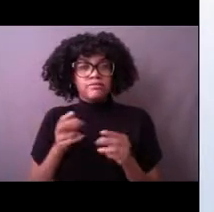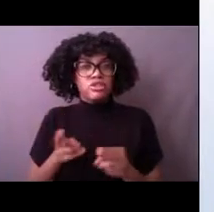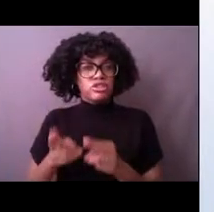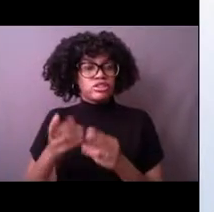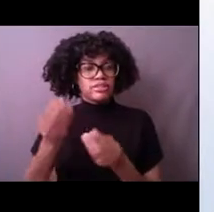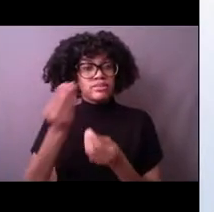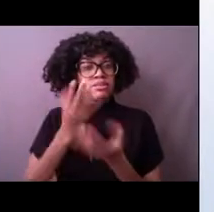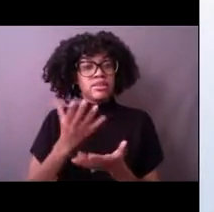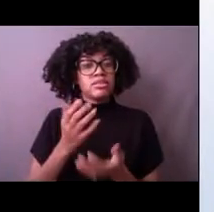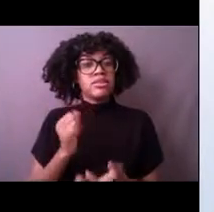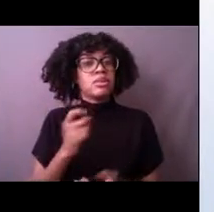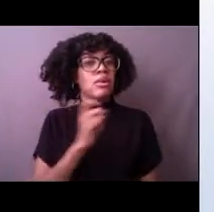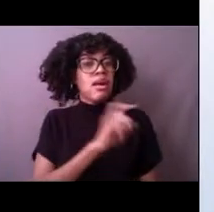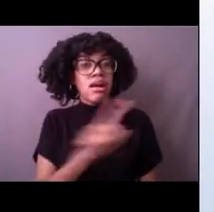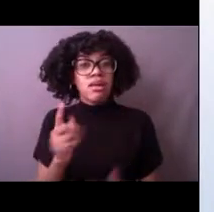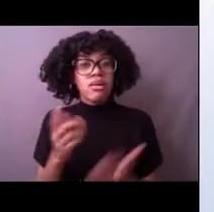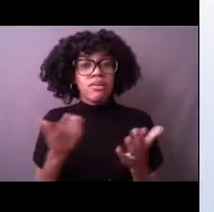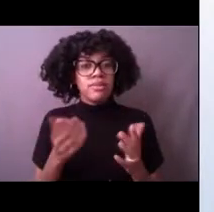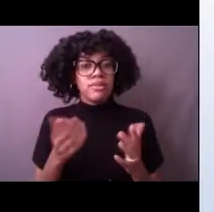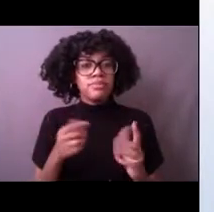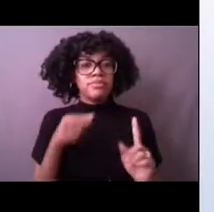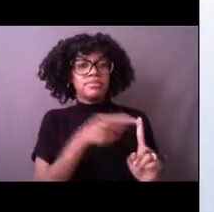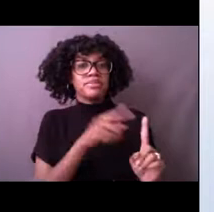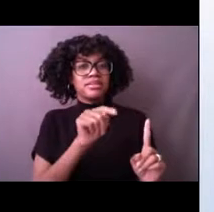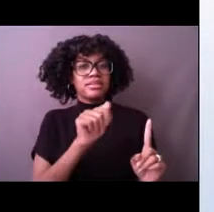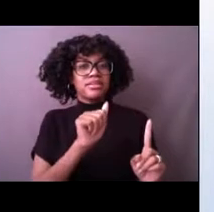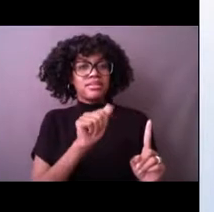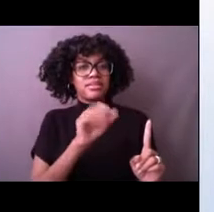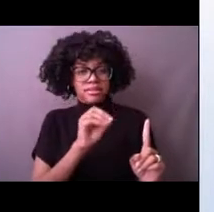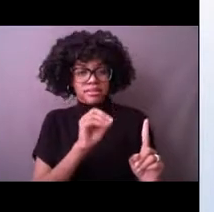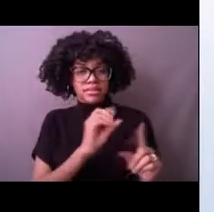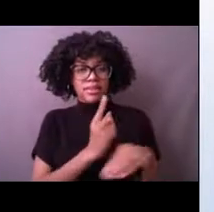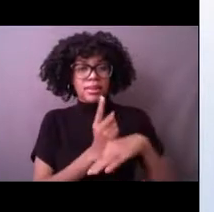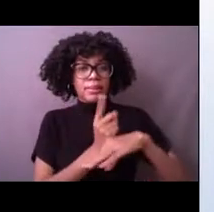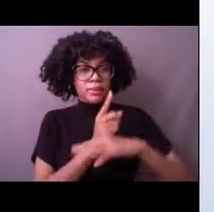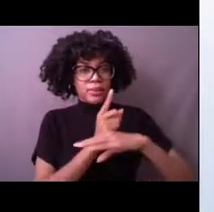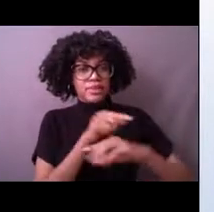we're going to focus om the tropical atmosphere, ocean buoys.